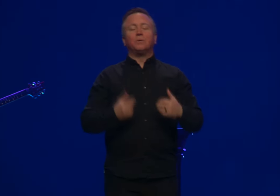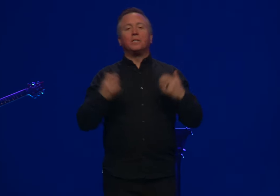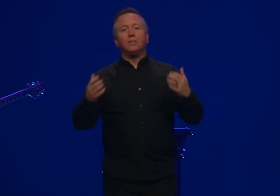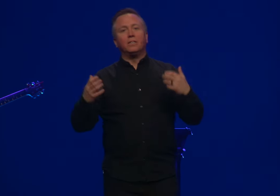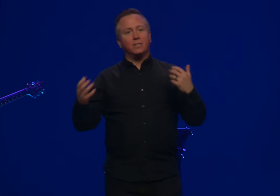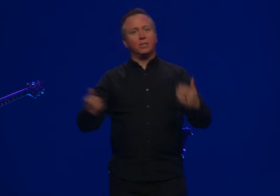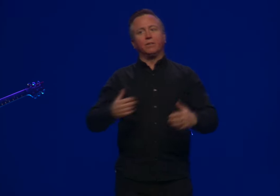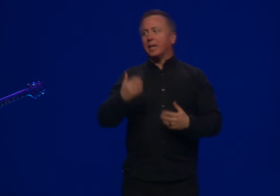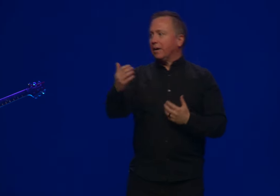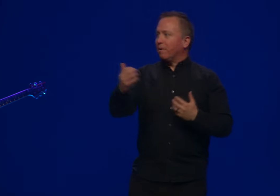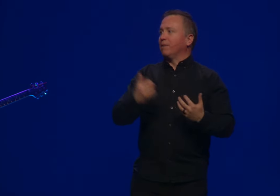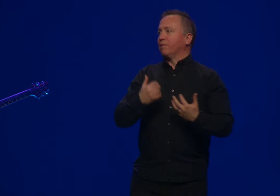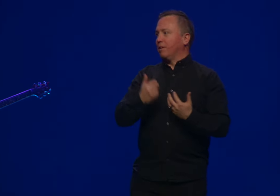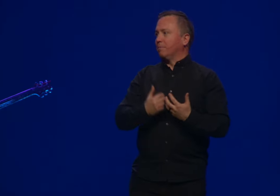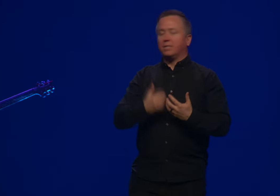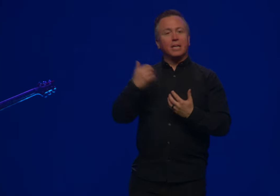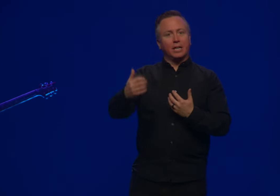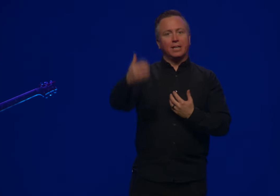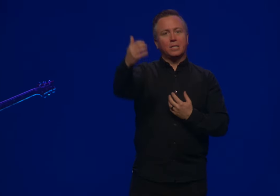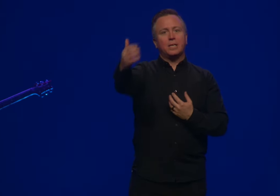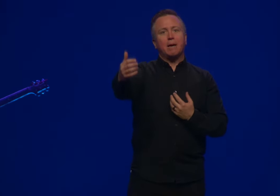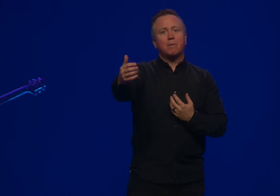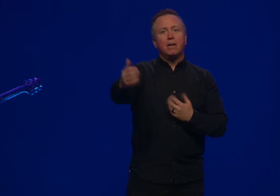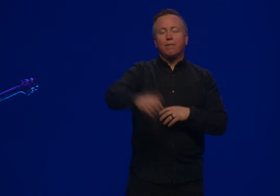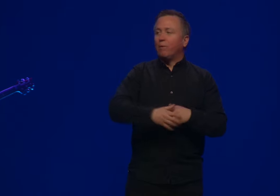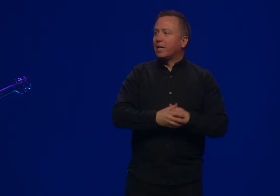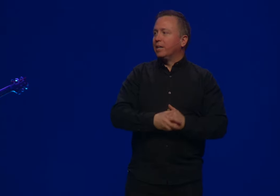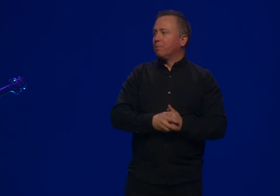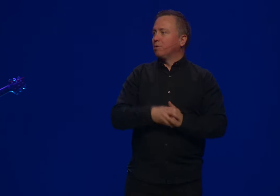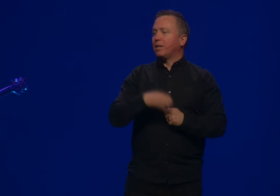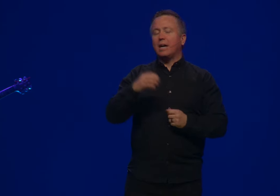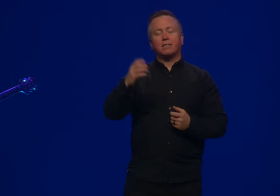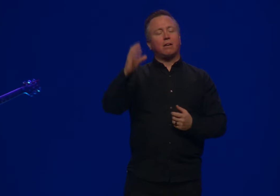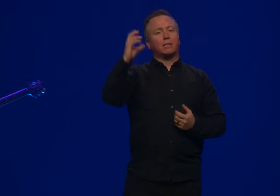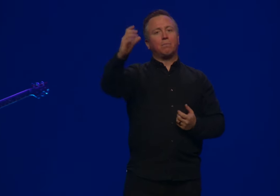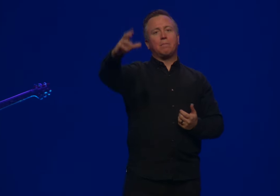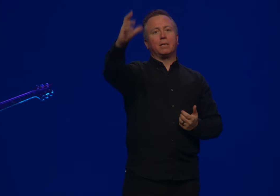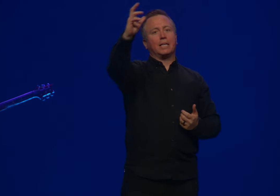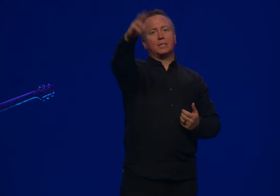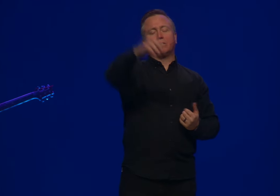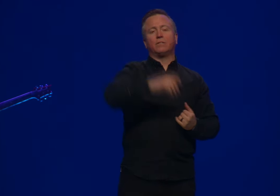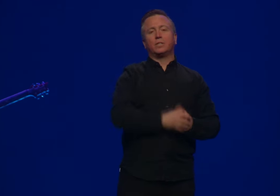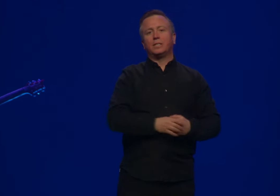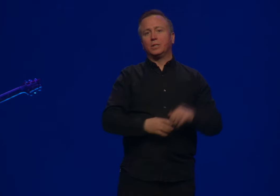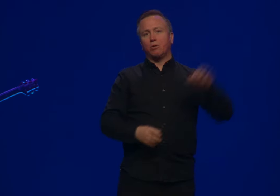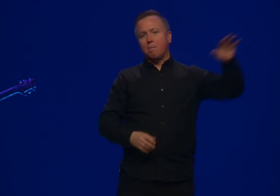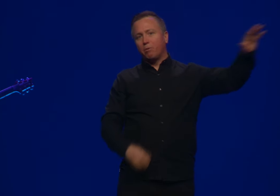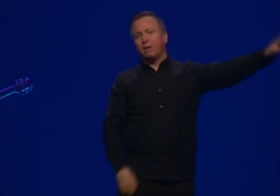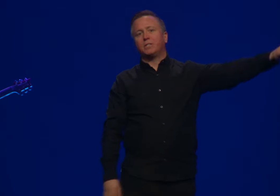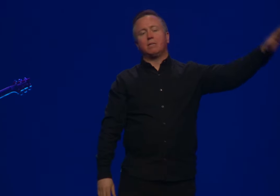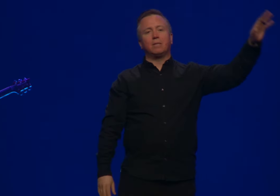Do what you need to do to get right with him to take the next step. If we can help with that, talk to people at guest services or our prayer team